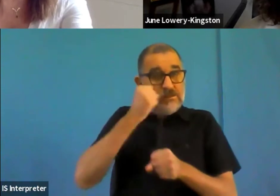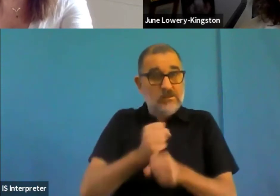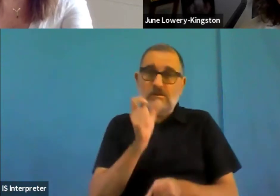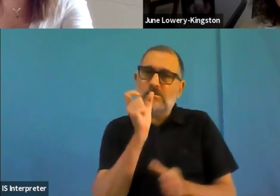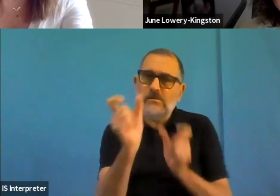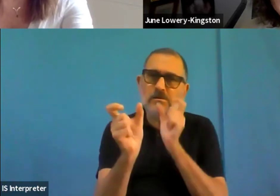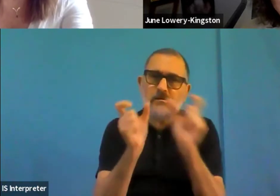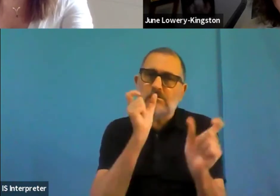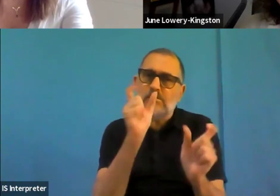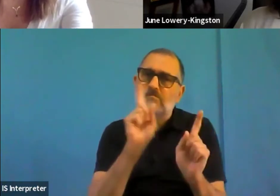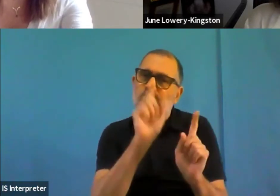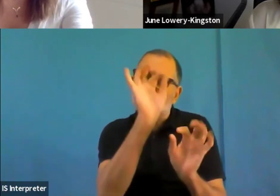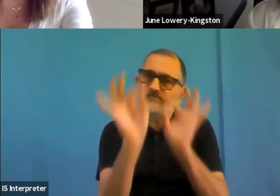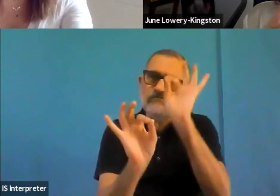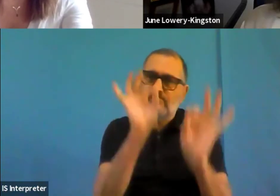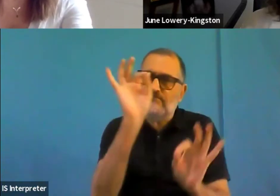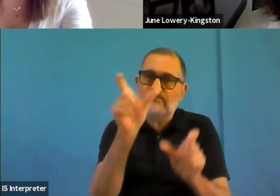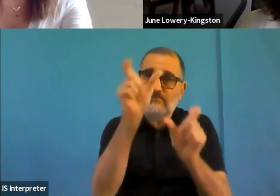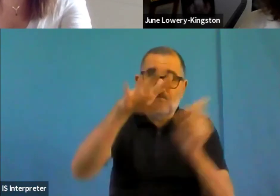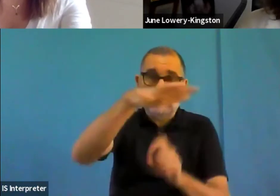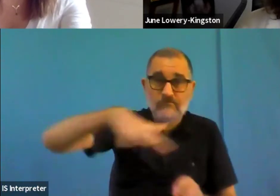be accessible, but they're not really accessible.